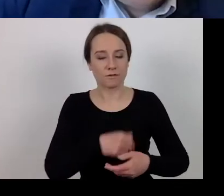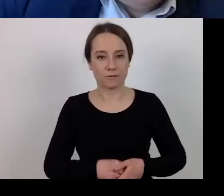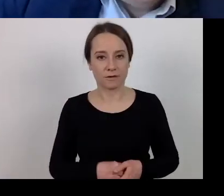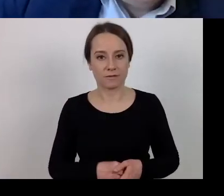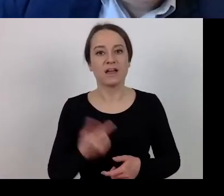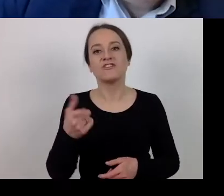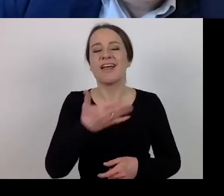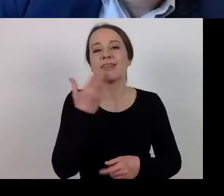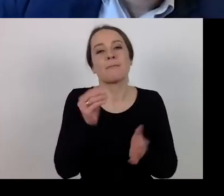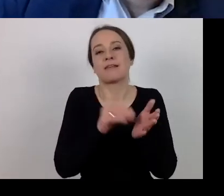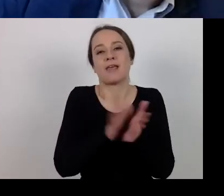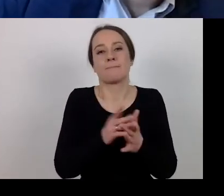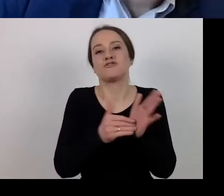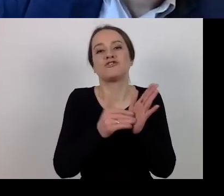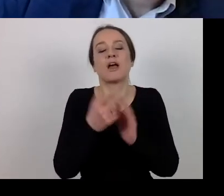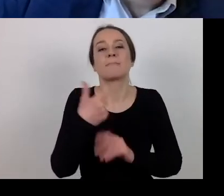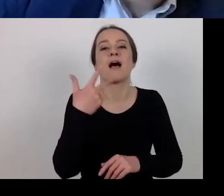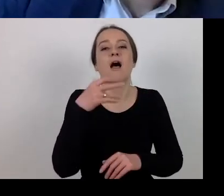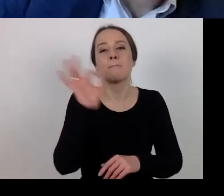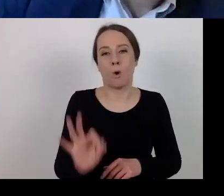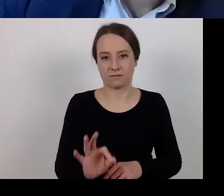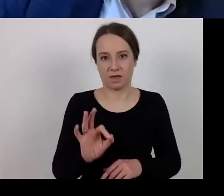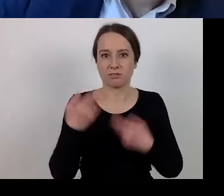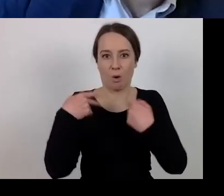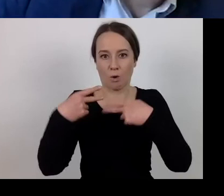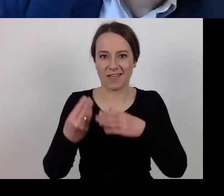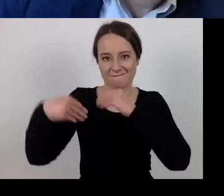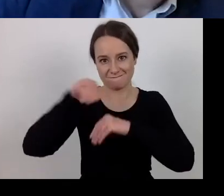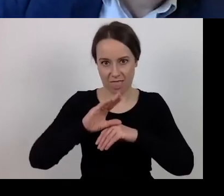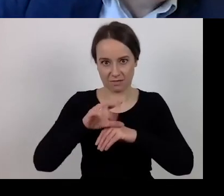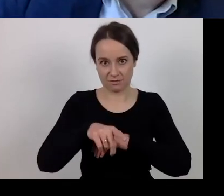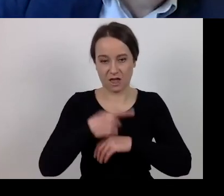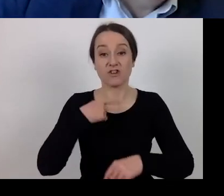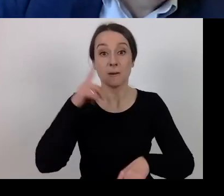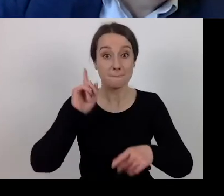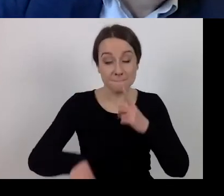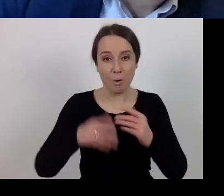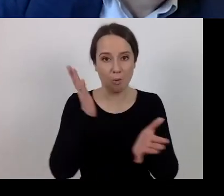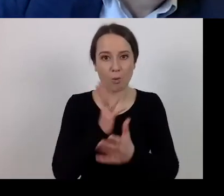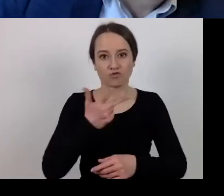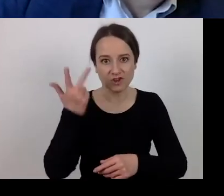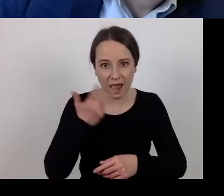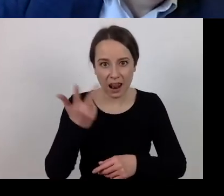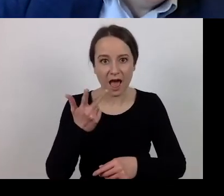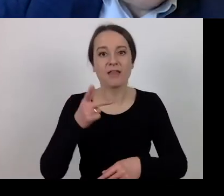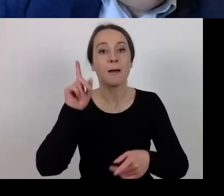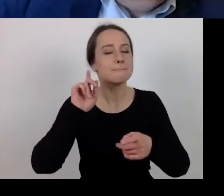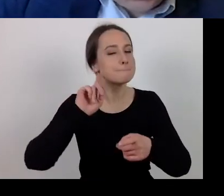It's the three years, and this period stops at the moment, when, of course...